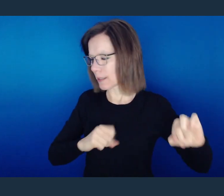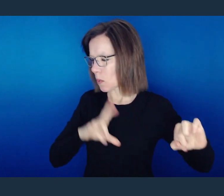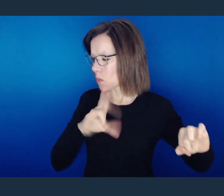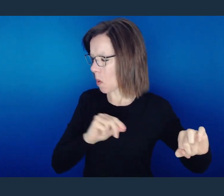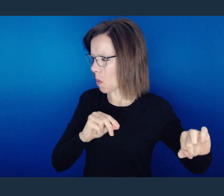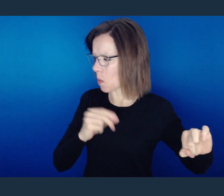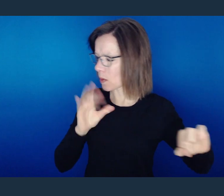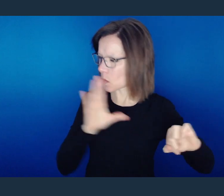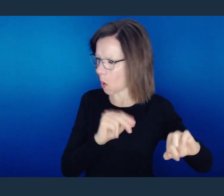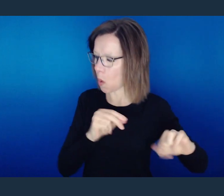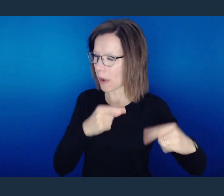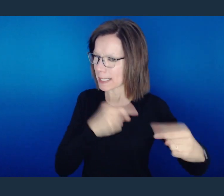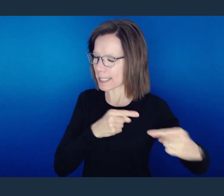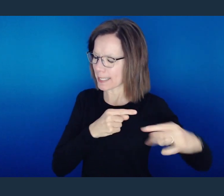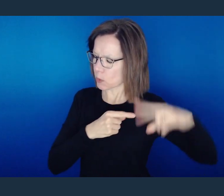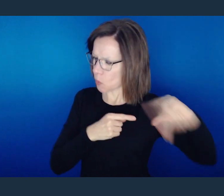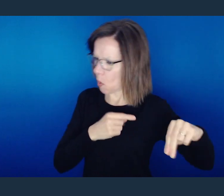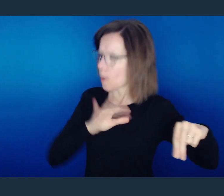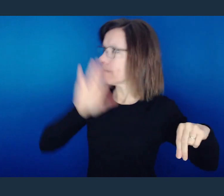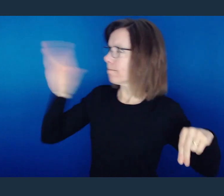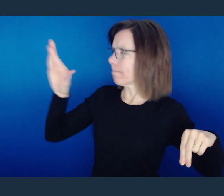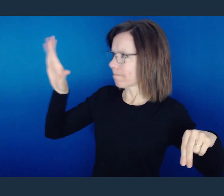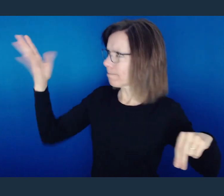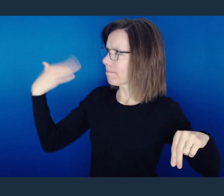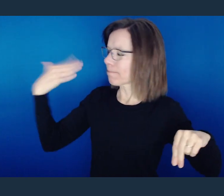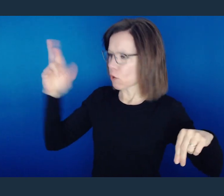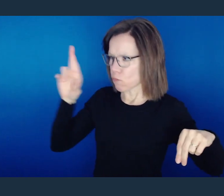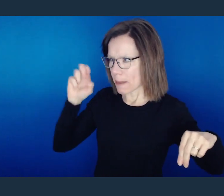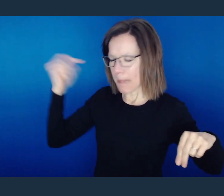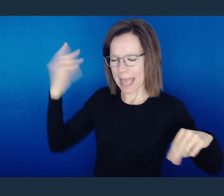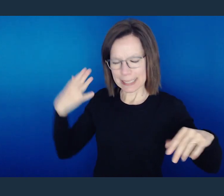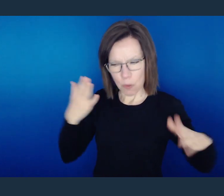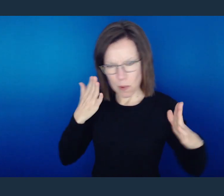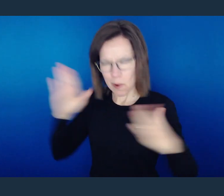Instead, you should be fighting and struggling not to do the things you used to do as you